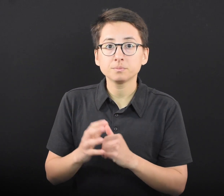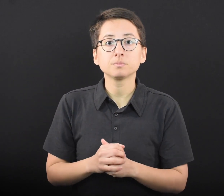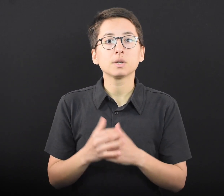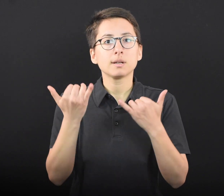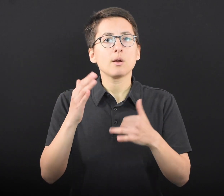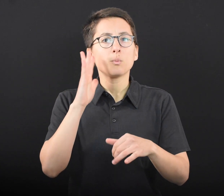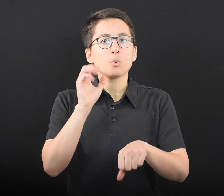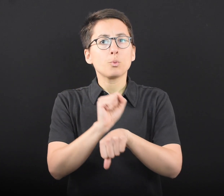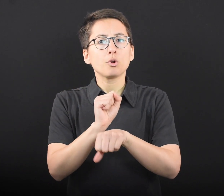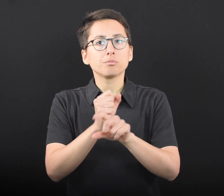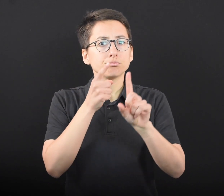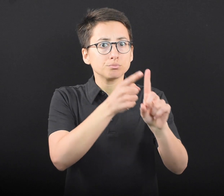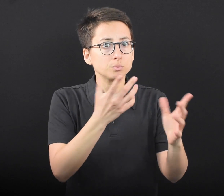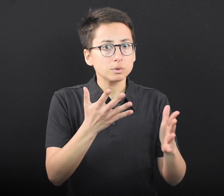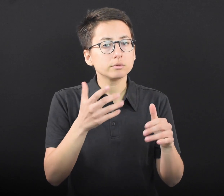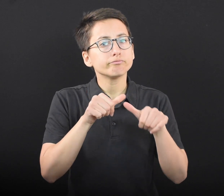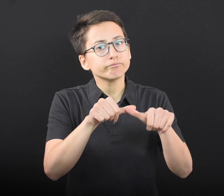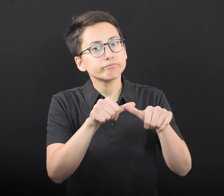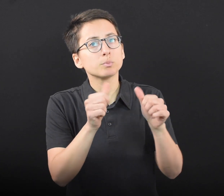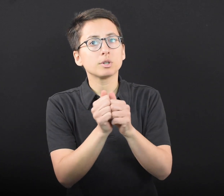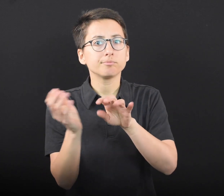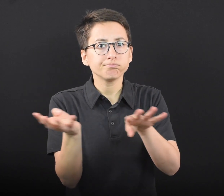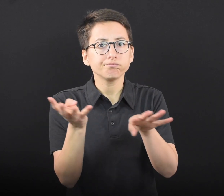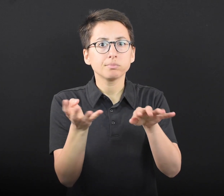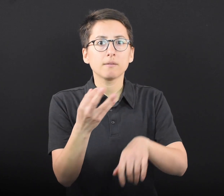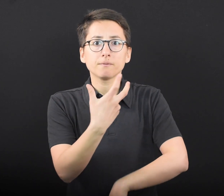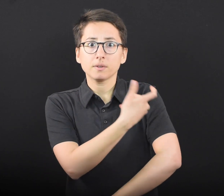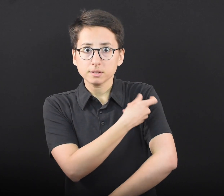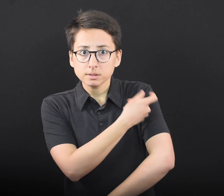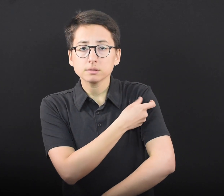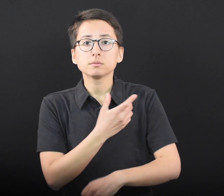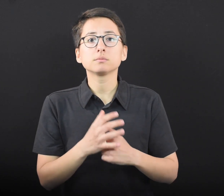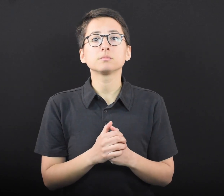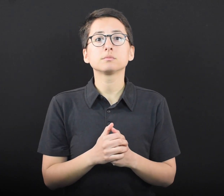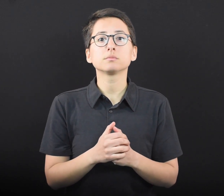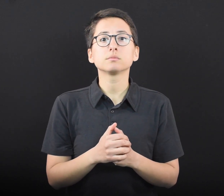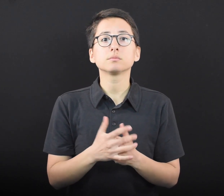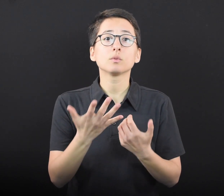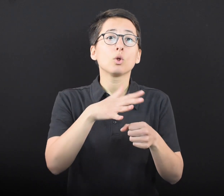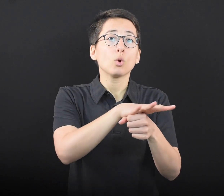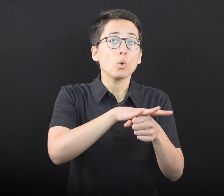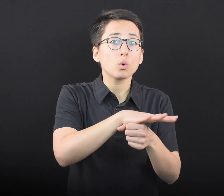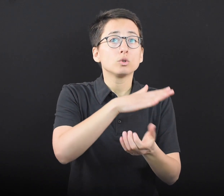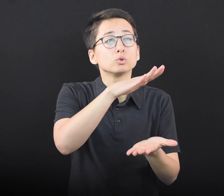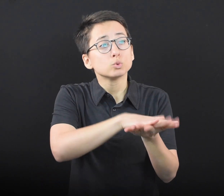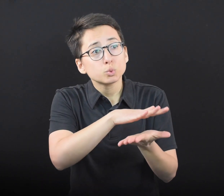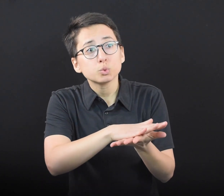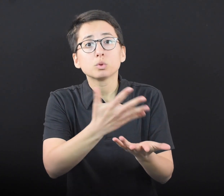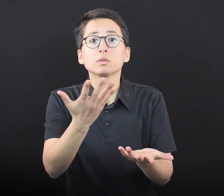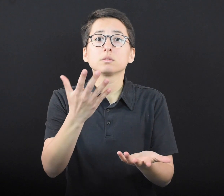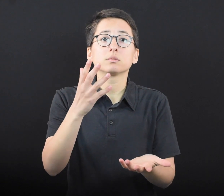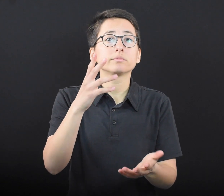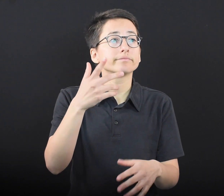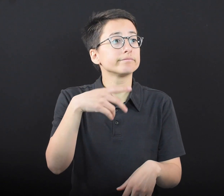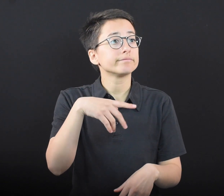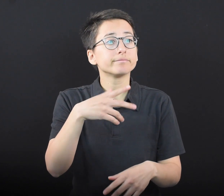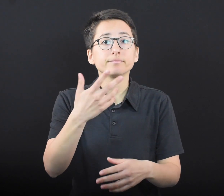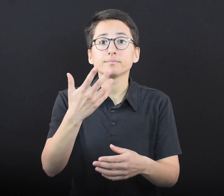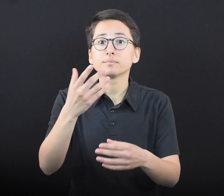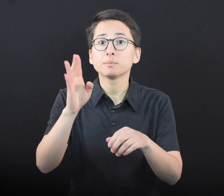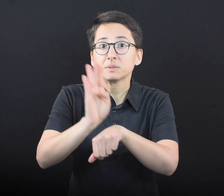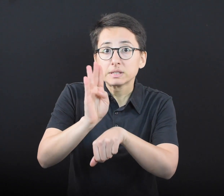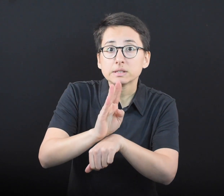on vaccines will continue, and local jurisdictions and entities may set their own mask policies.